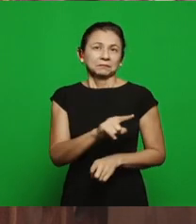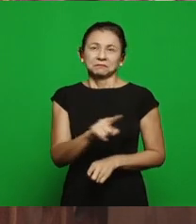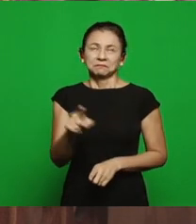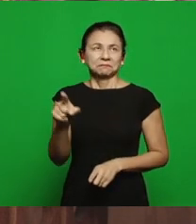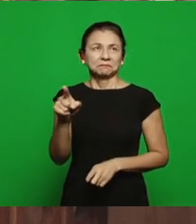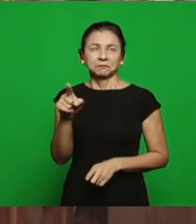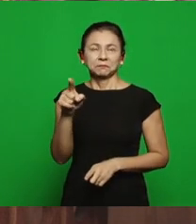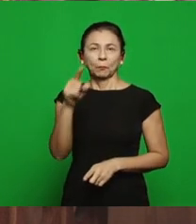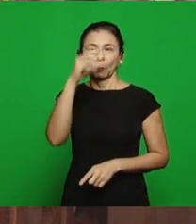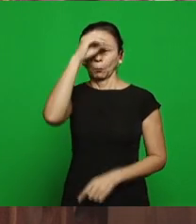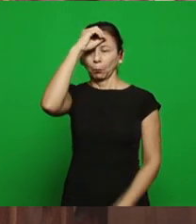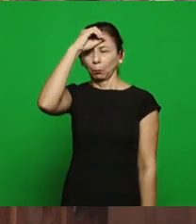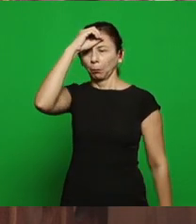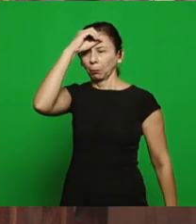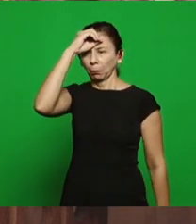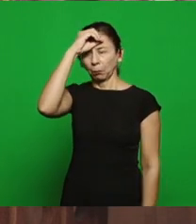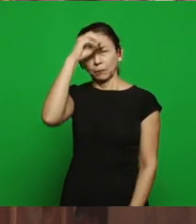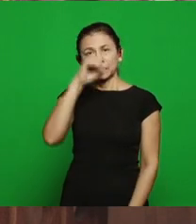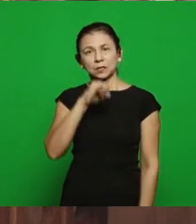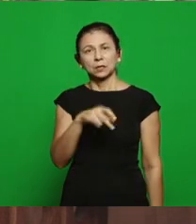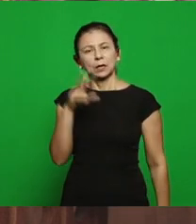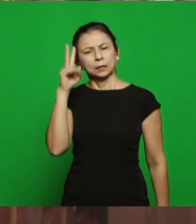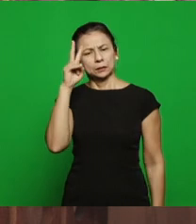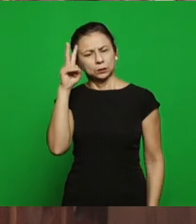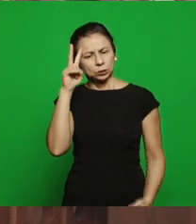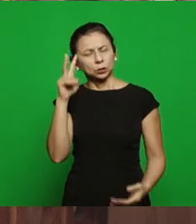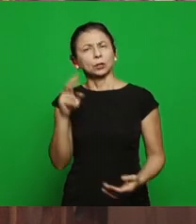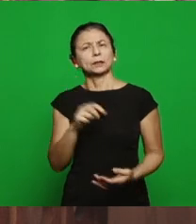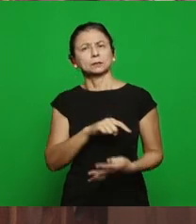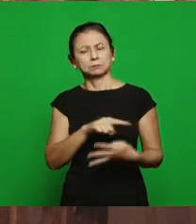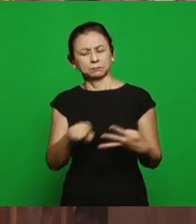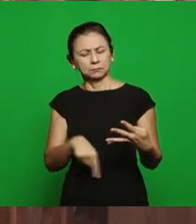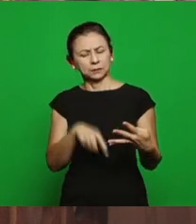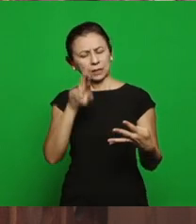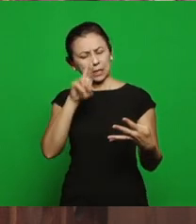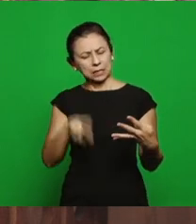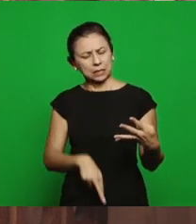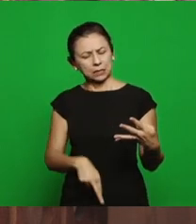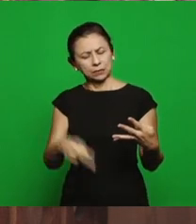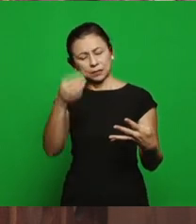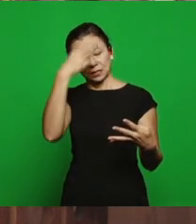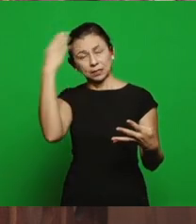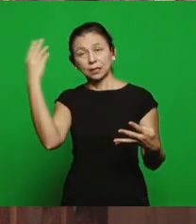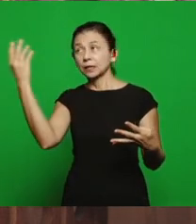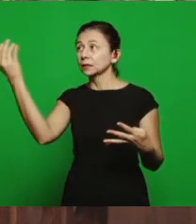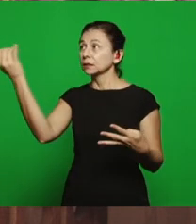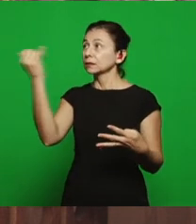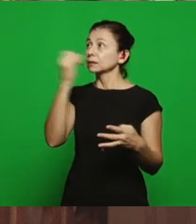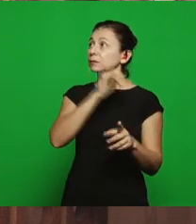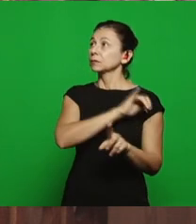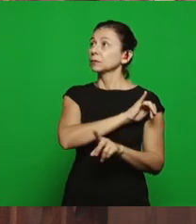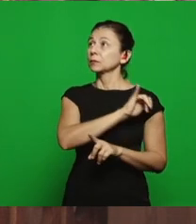on the facts, you forget the prophetic and you’ll go to the facts and when you go to the facts